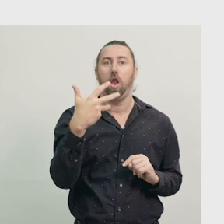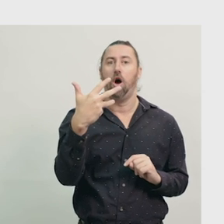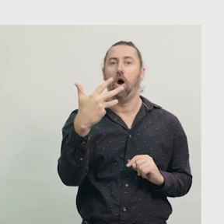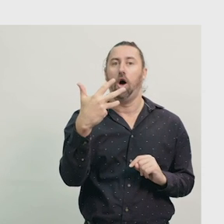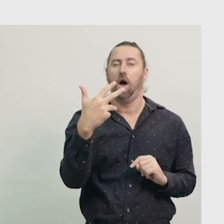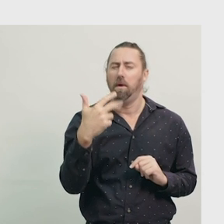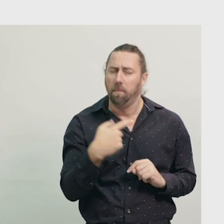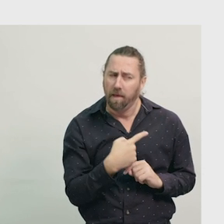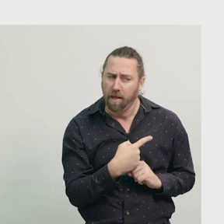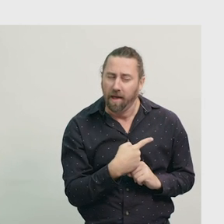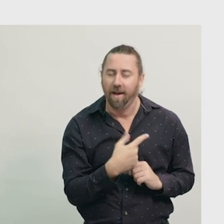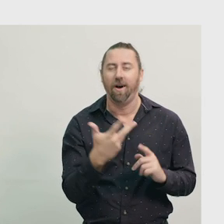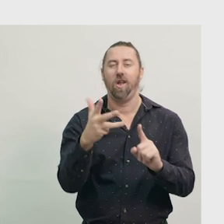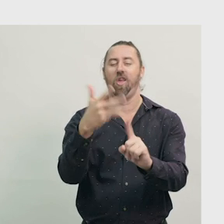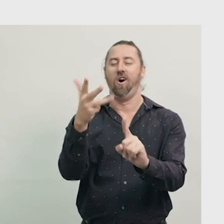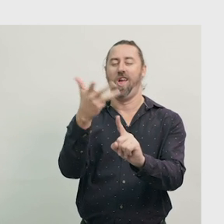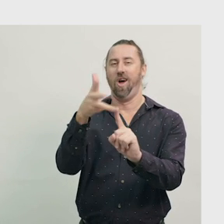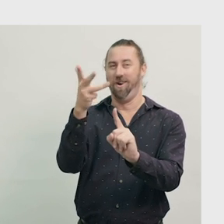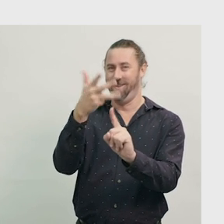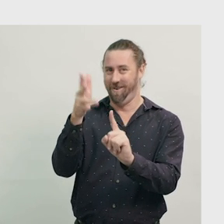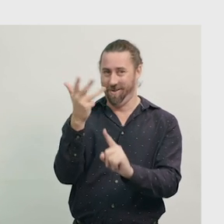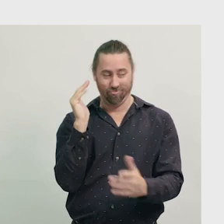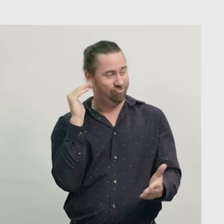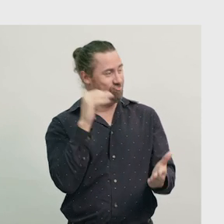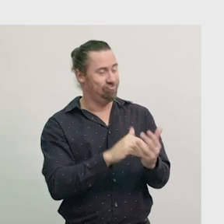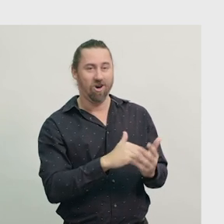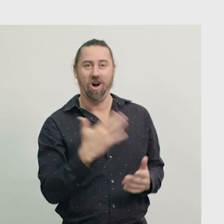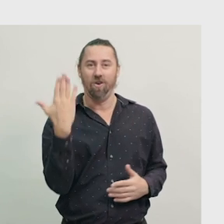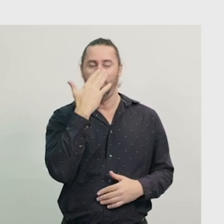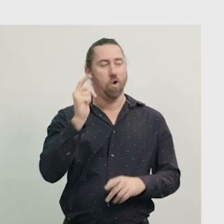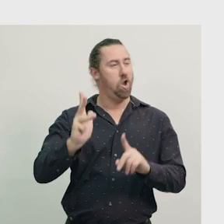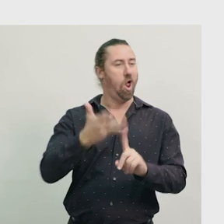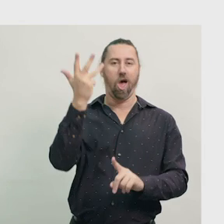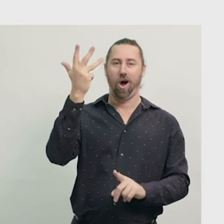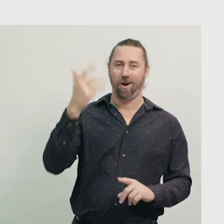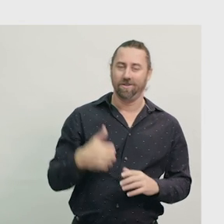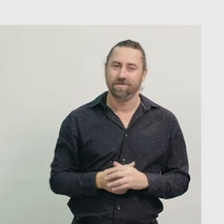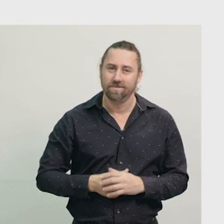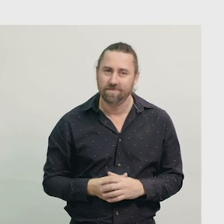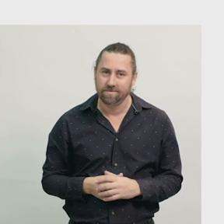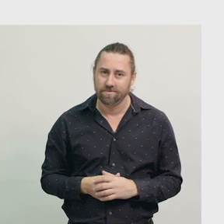so this clock tells us that the time is 9 o’clock. Neo arrived at school at 9 o’clock.